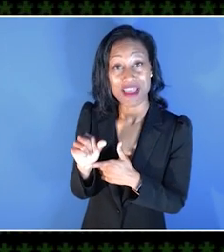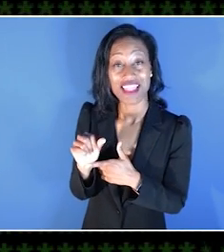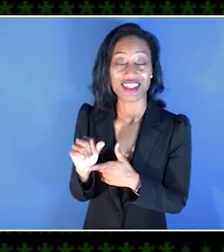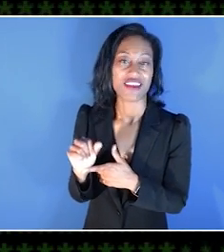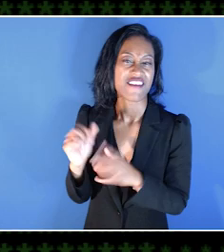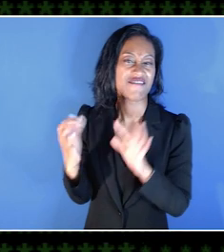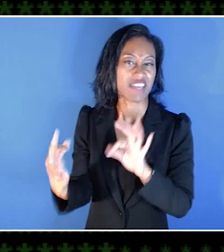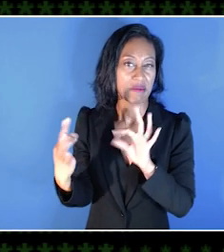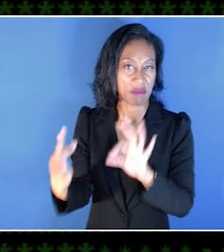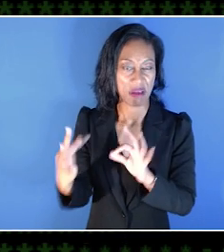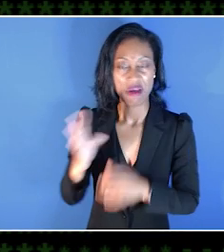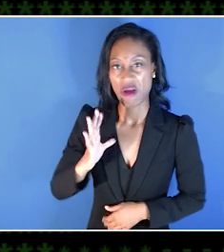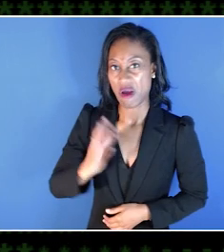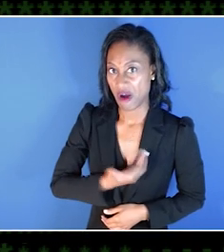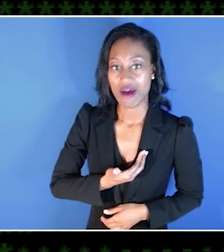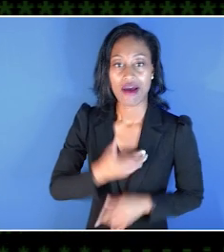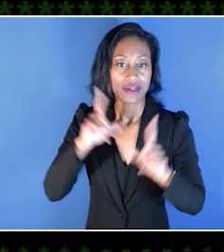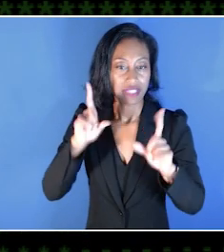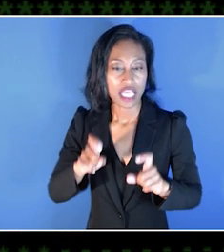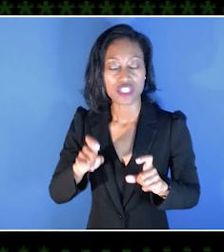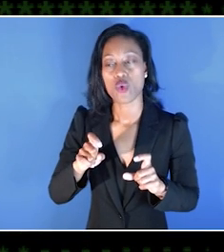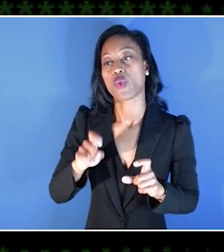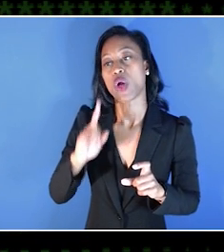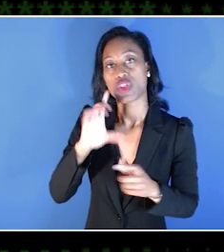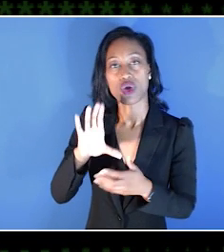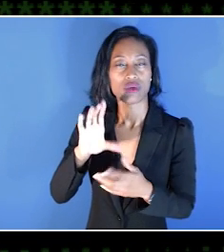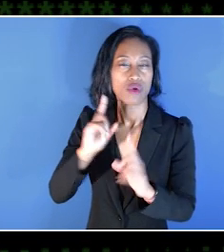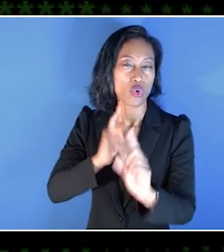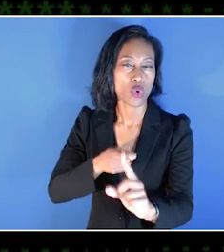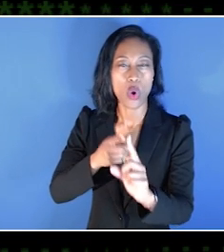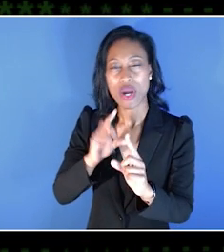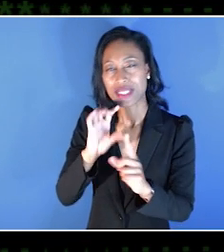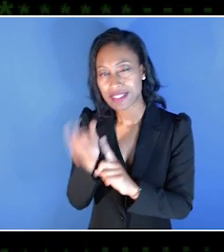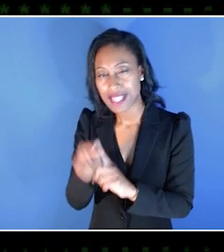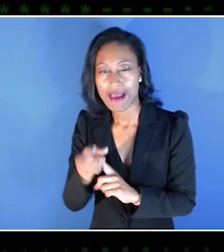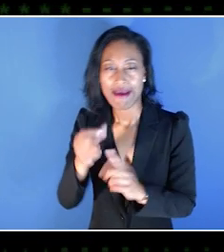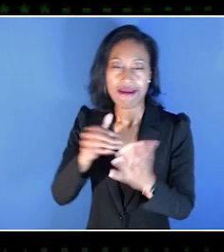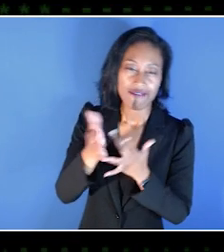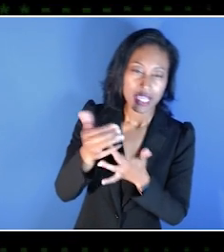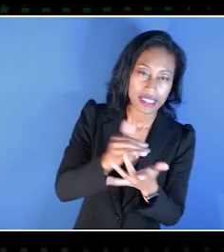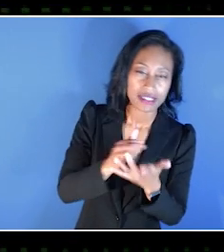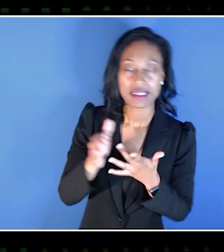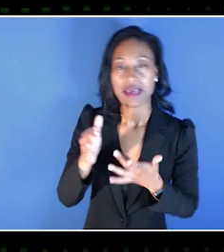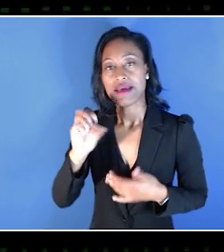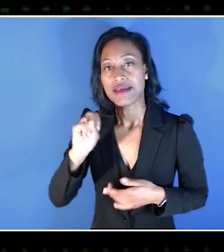So our testers will give feedback on core scenarios, navigation, settings, communication,